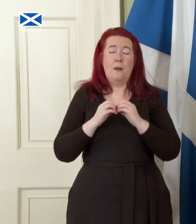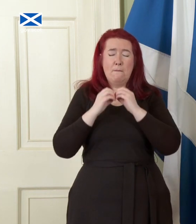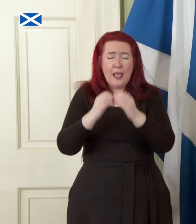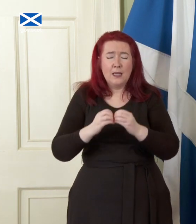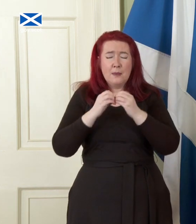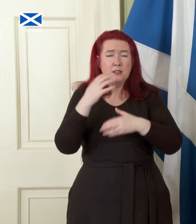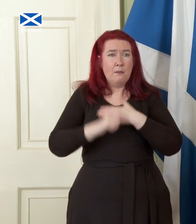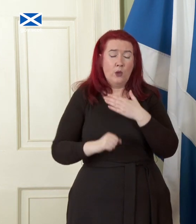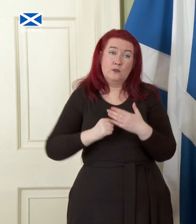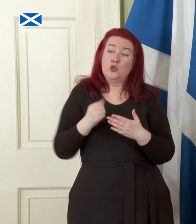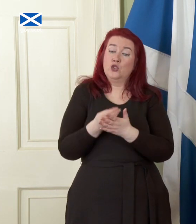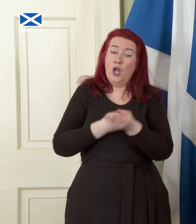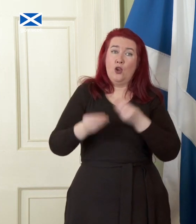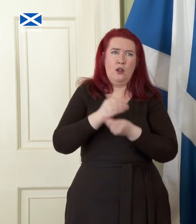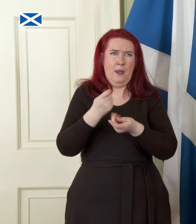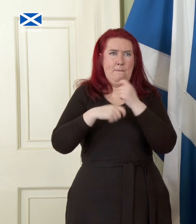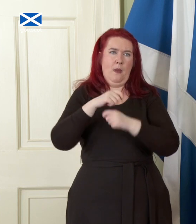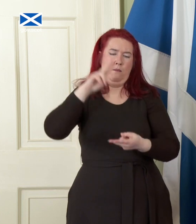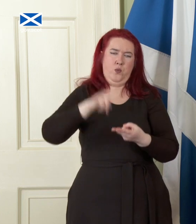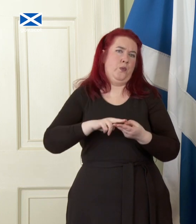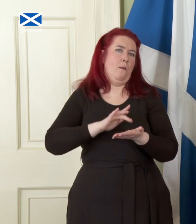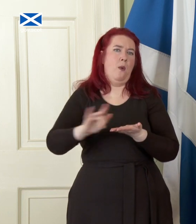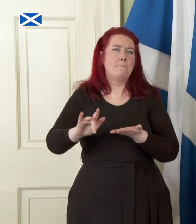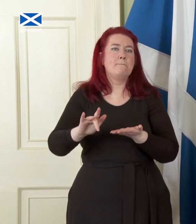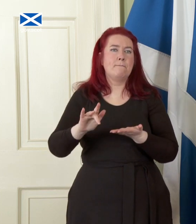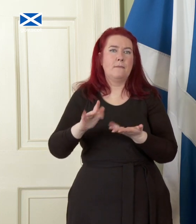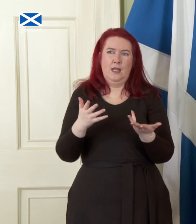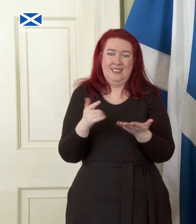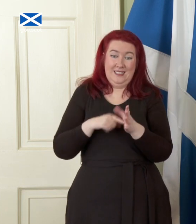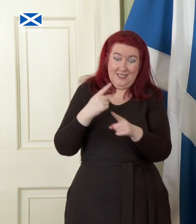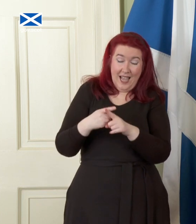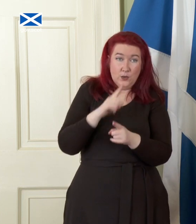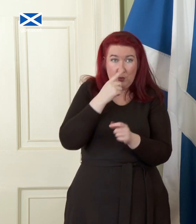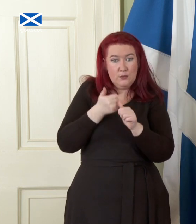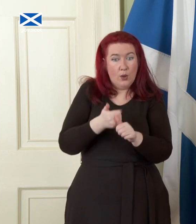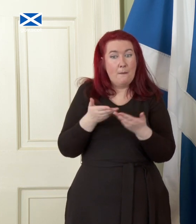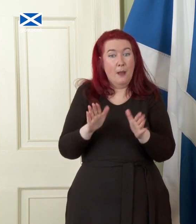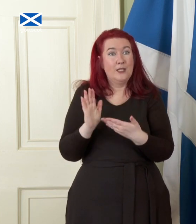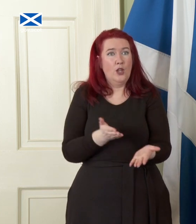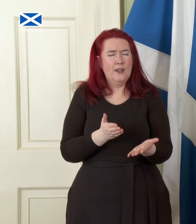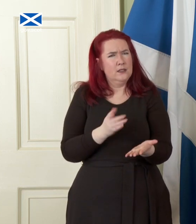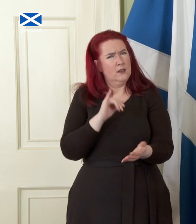the tax revenues that support public services yet inexplicably all the main Westminster parties